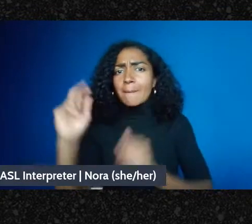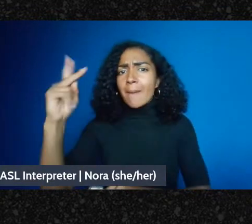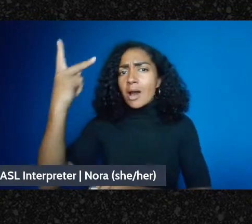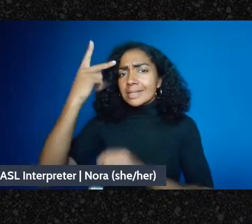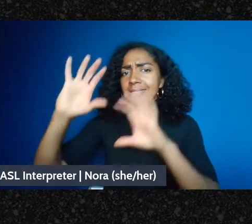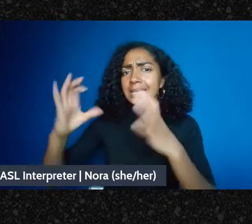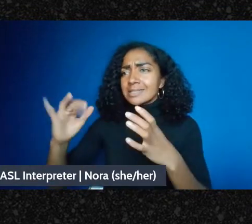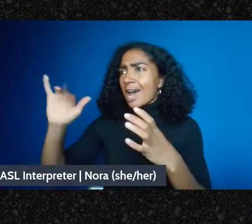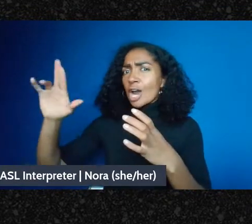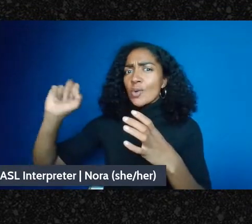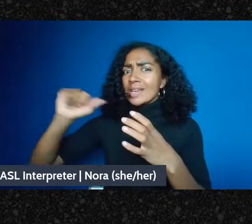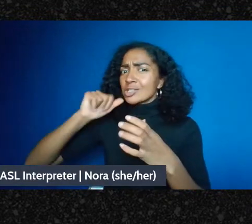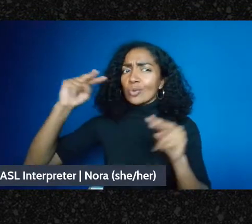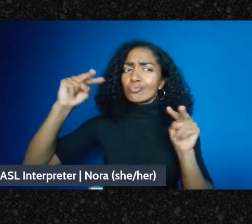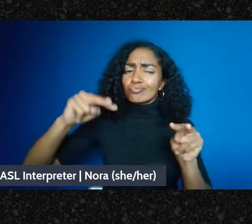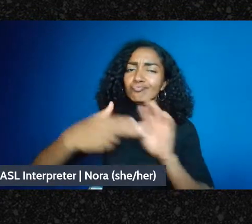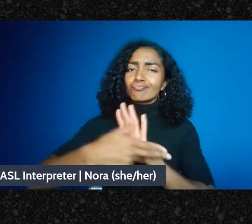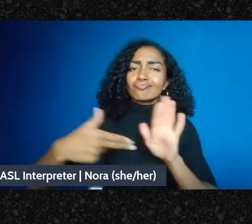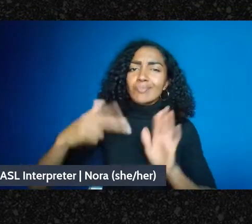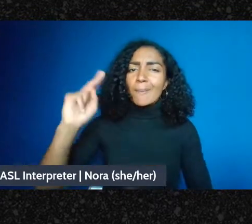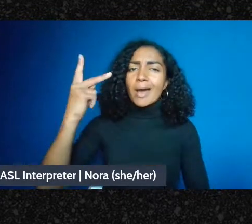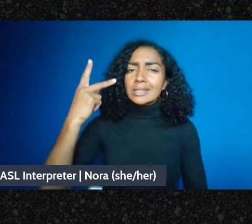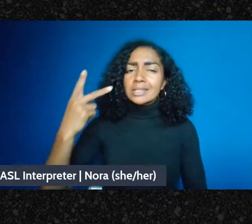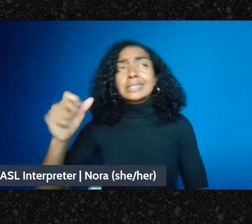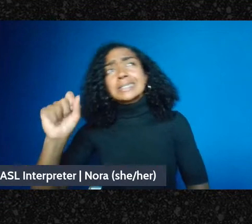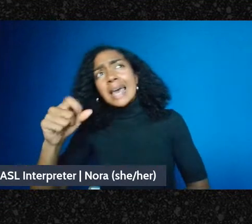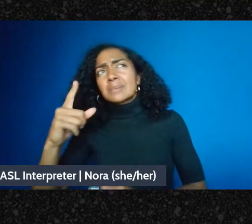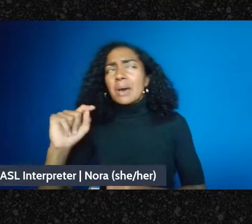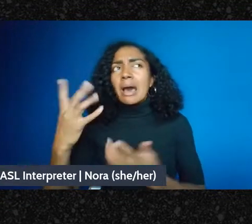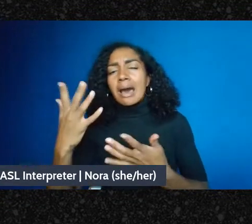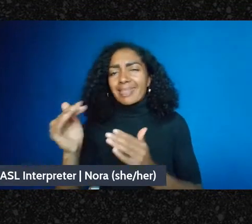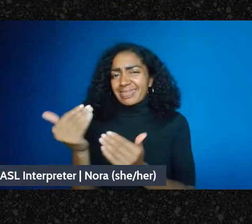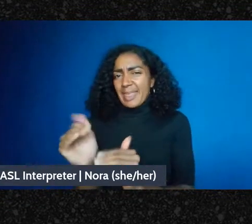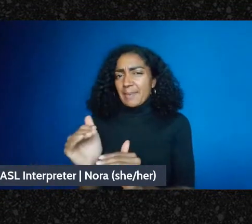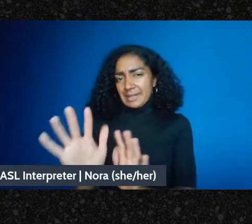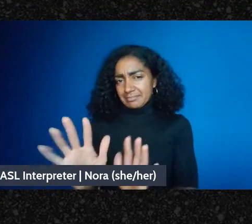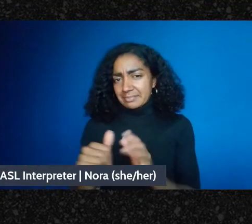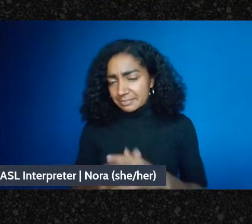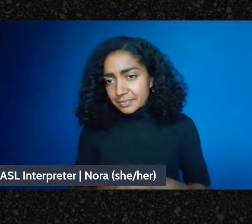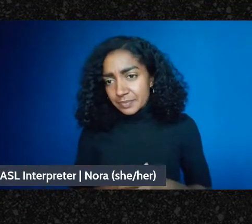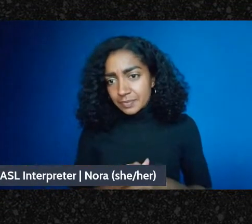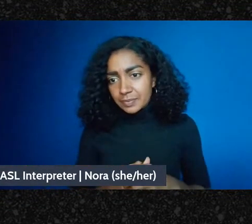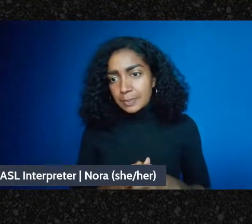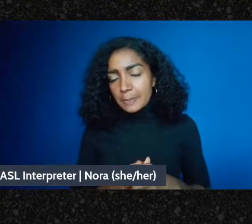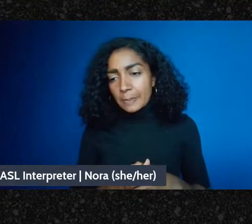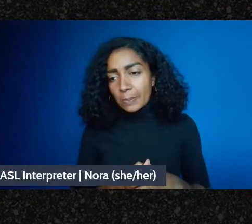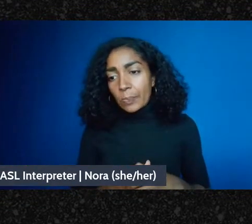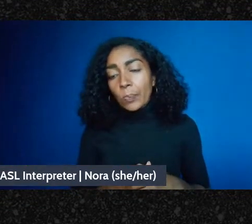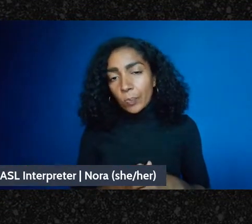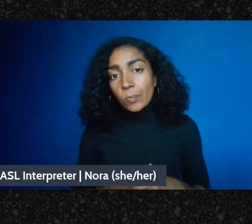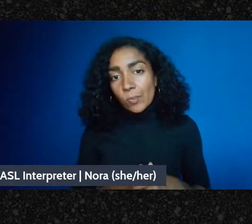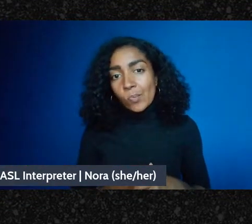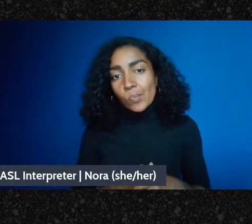or-or does but in a very limited kind of way. So you can do a lot with-with these